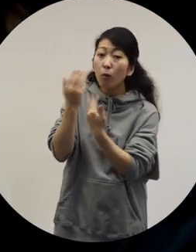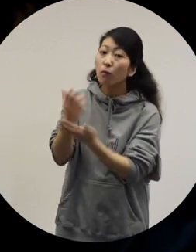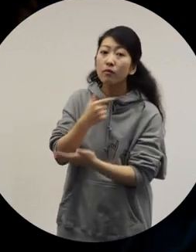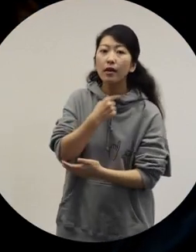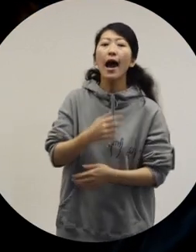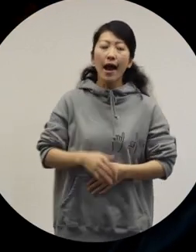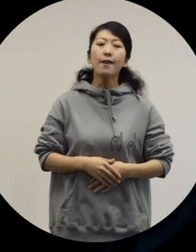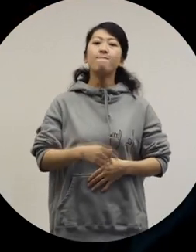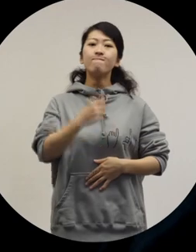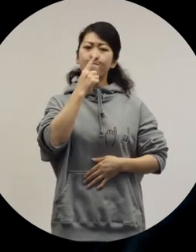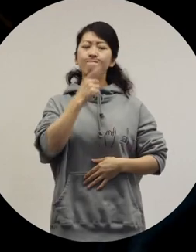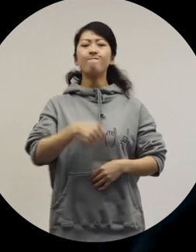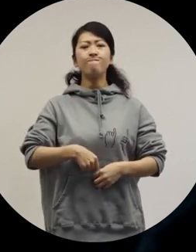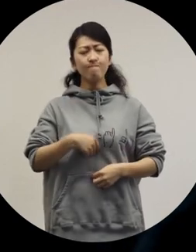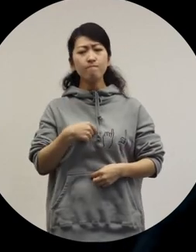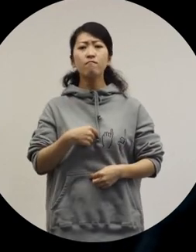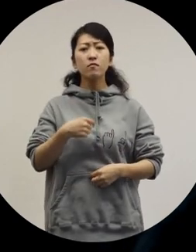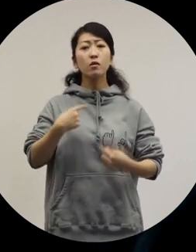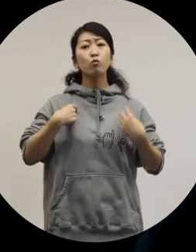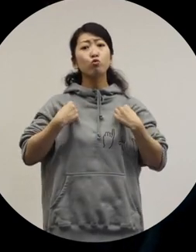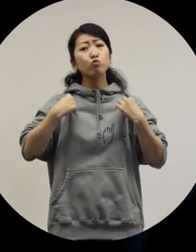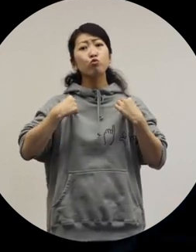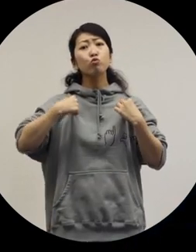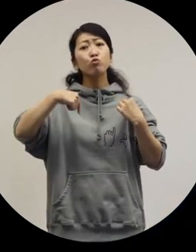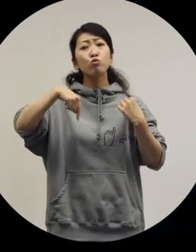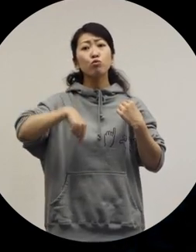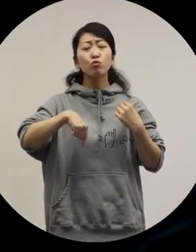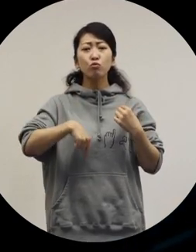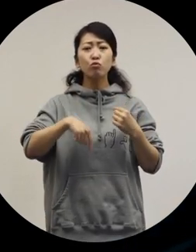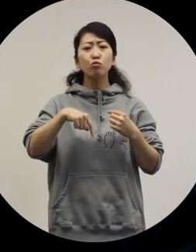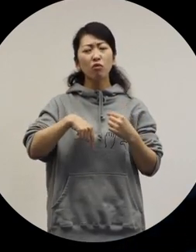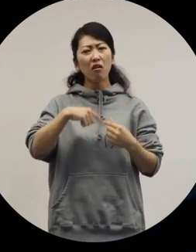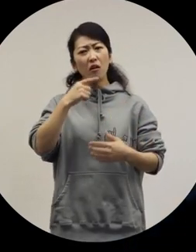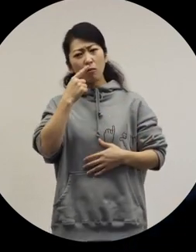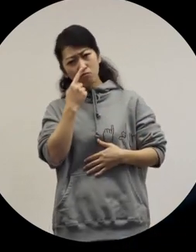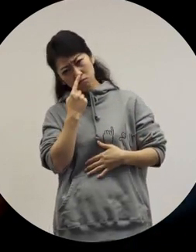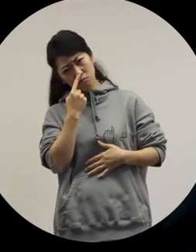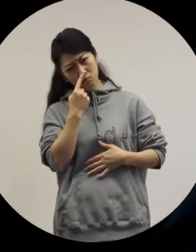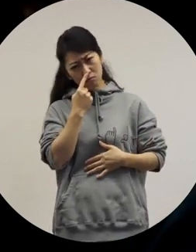Ok, to be honest, about clothing,